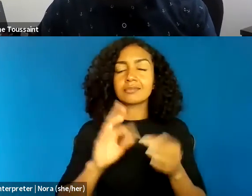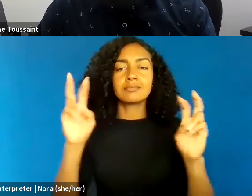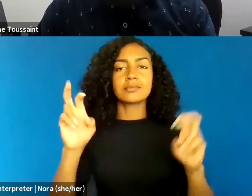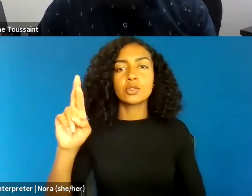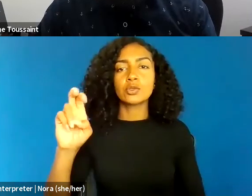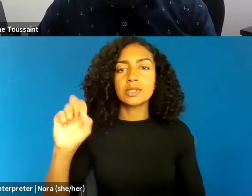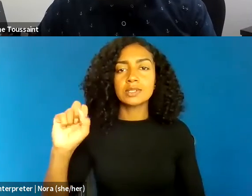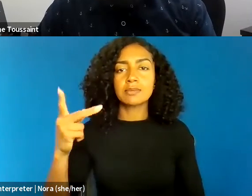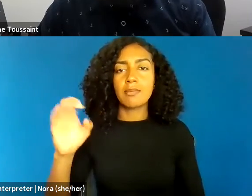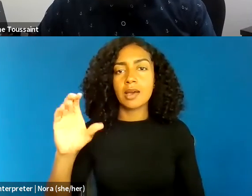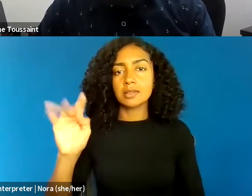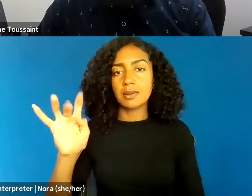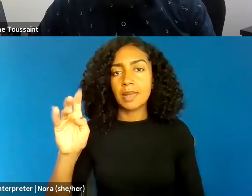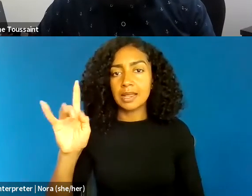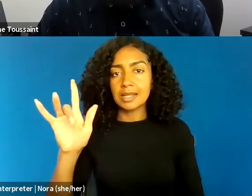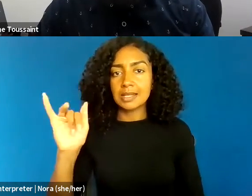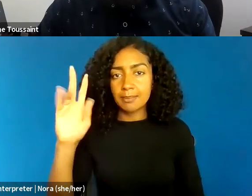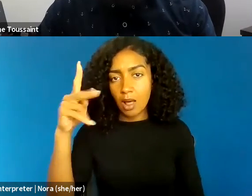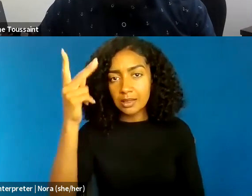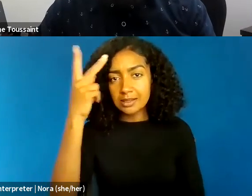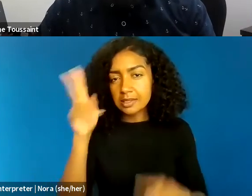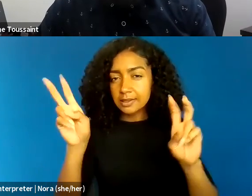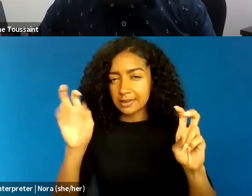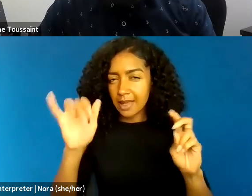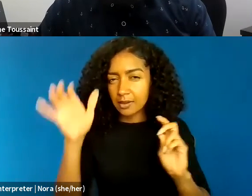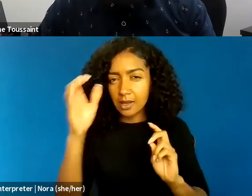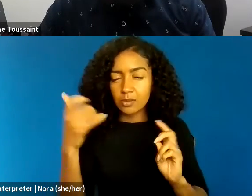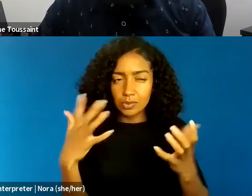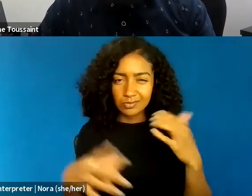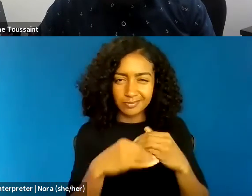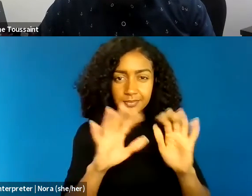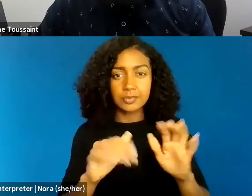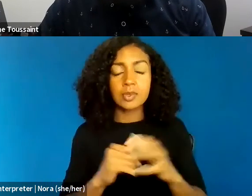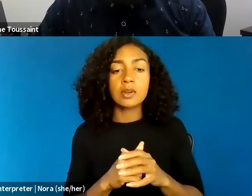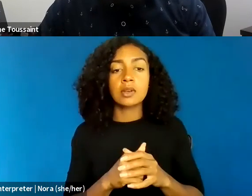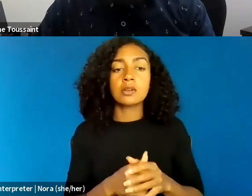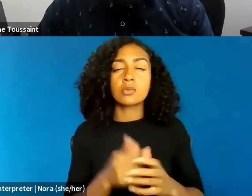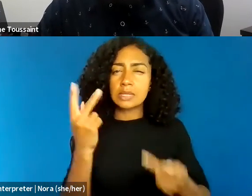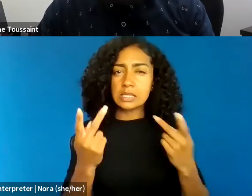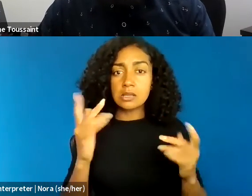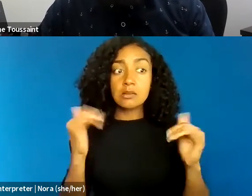I think it's sort of interesting how much that, it seems like there's already been a shift in just the last few years.